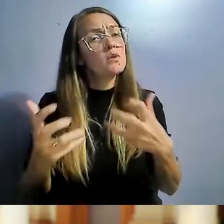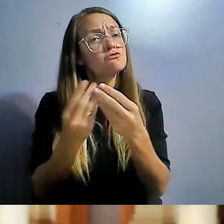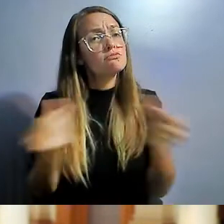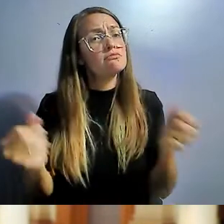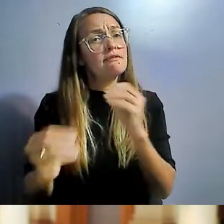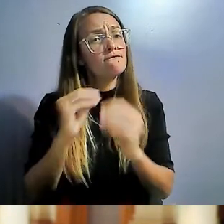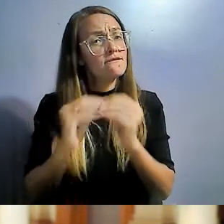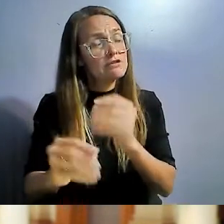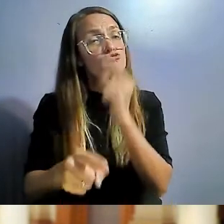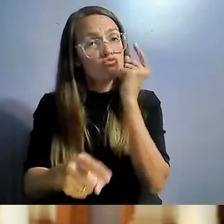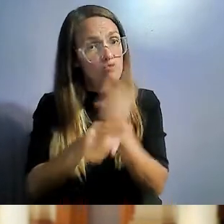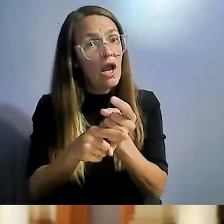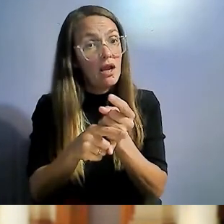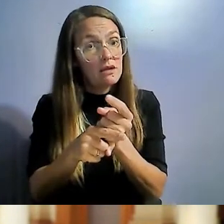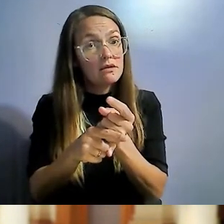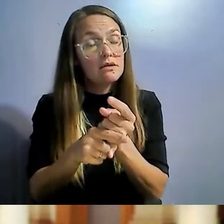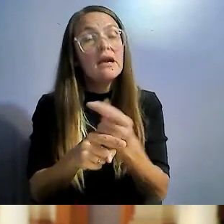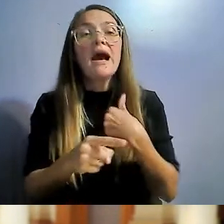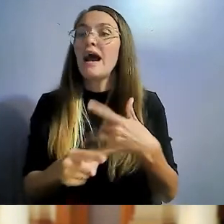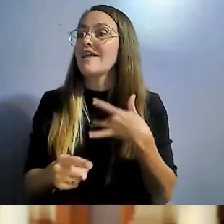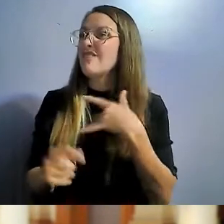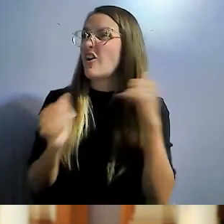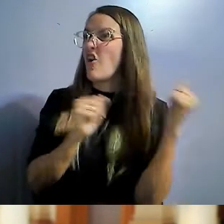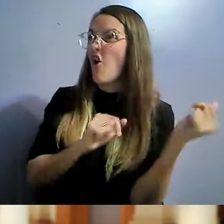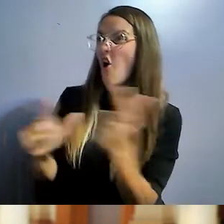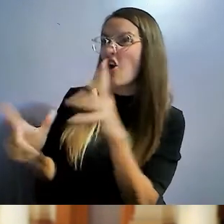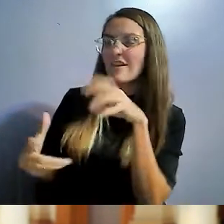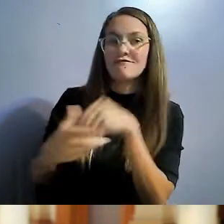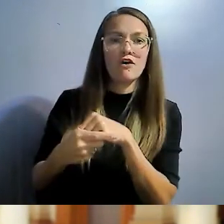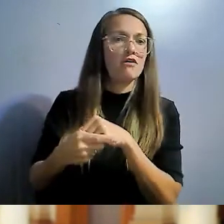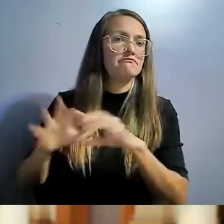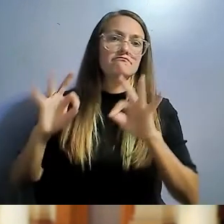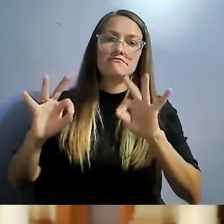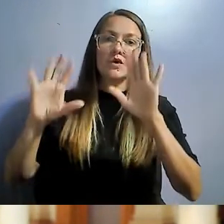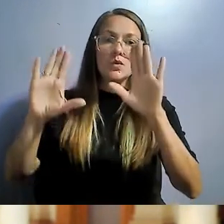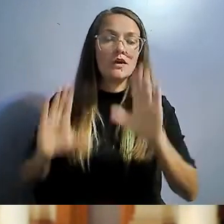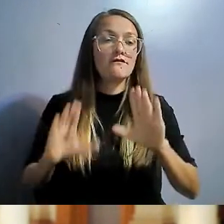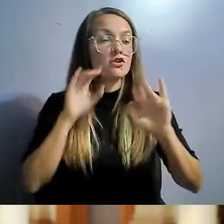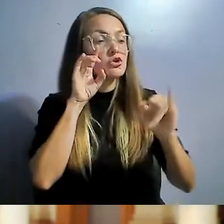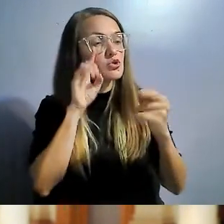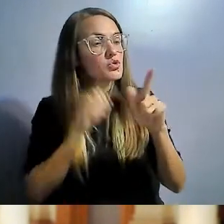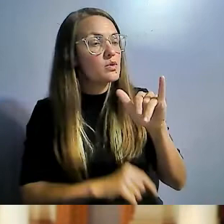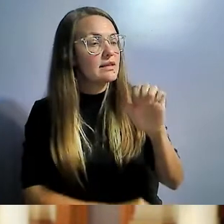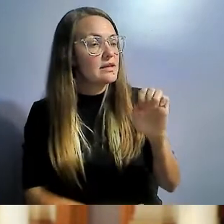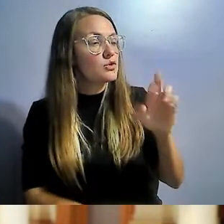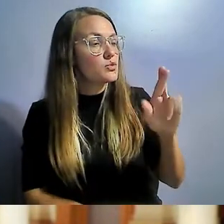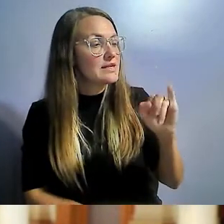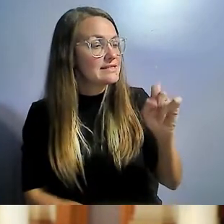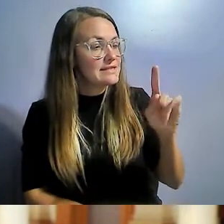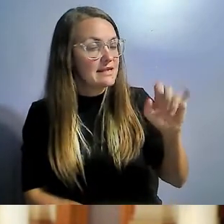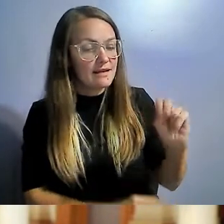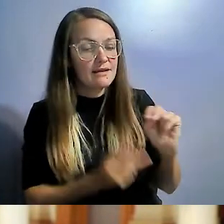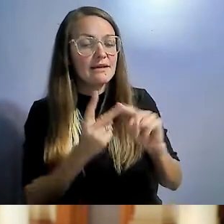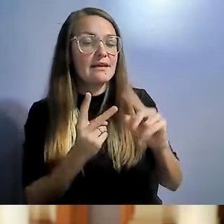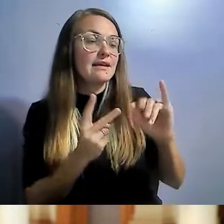I felt like we all did an outstanding job. Julie Riskin, Kenny Matheson, all of the folks who testified,